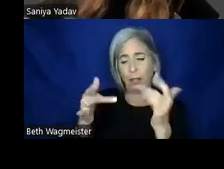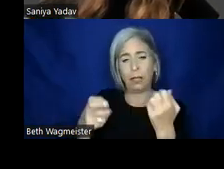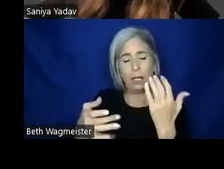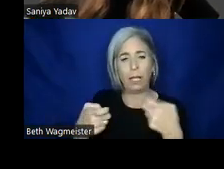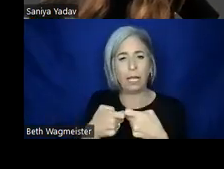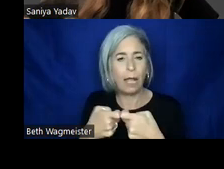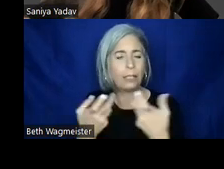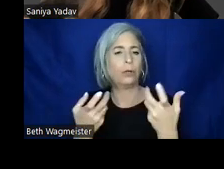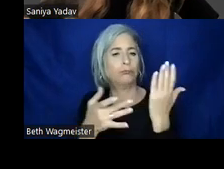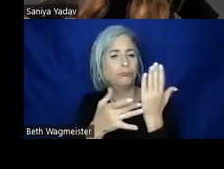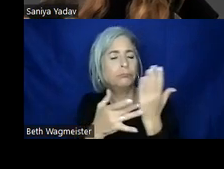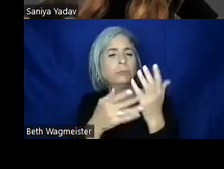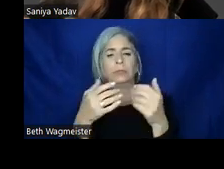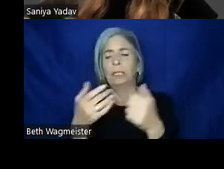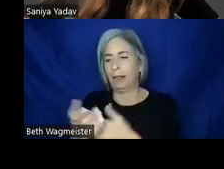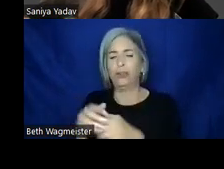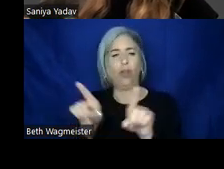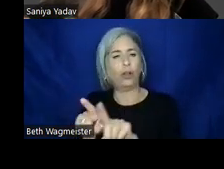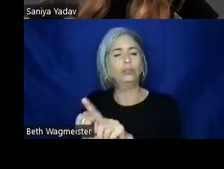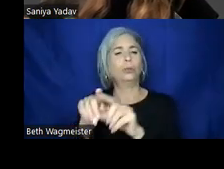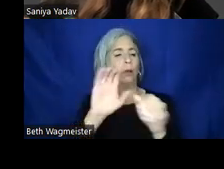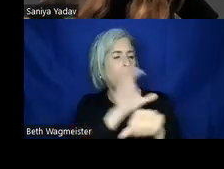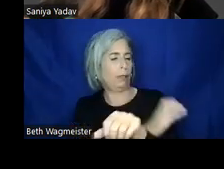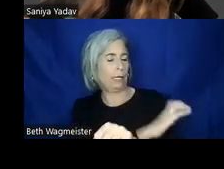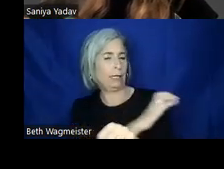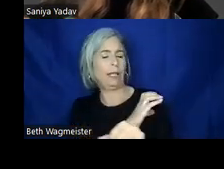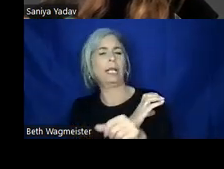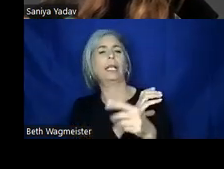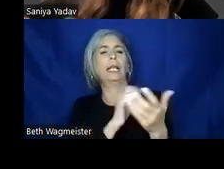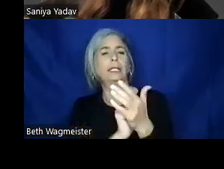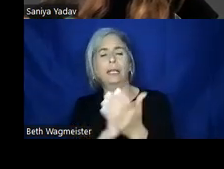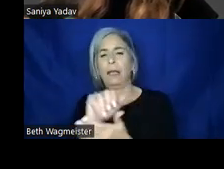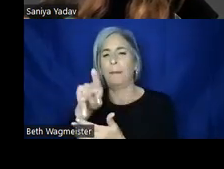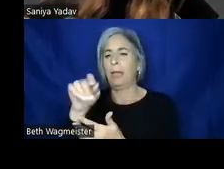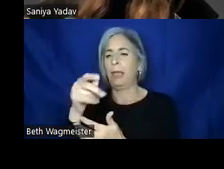technologies as well as clinically as a speech language pathologist focused on assistive